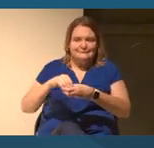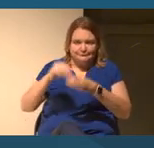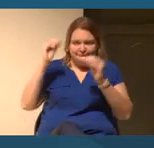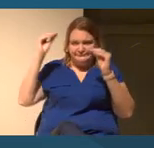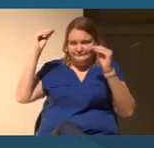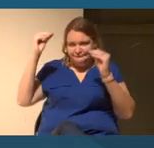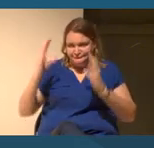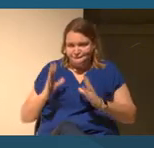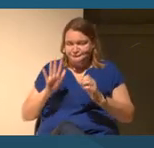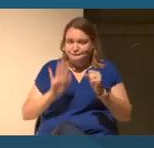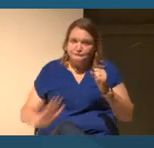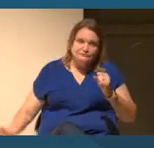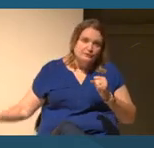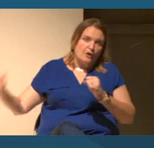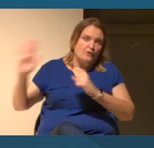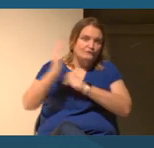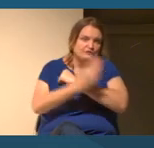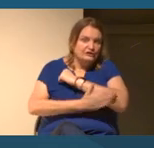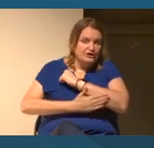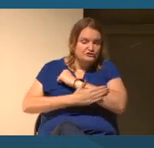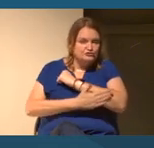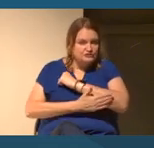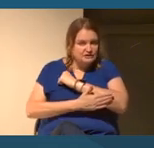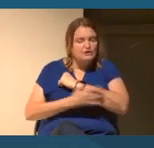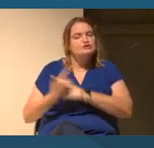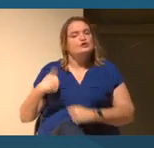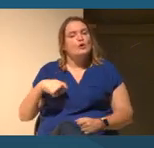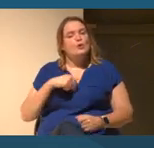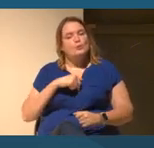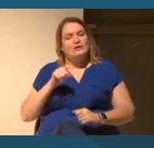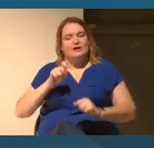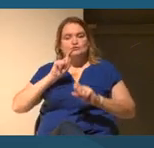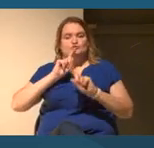And we were being asked to help respond to that need.